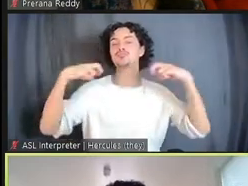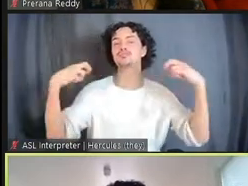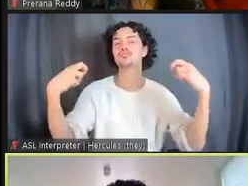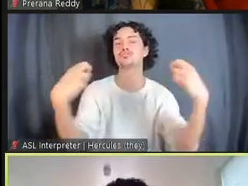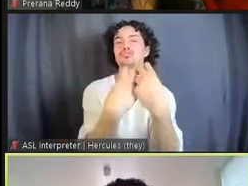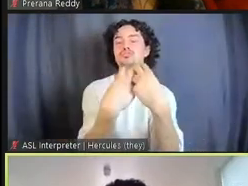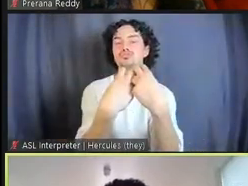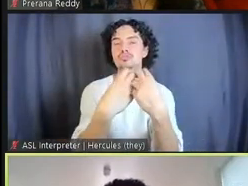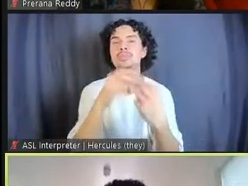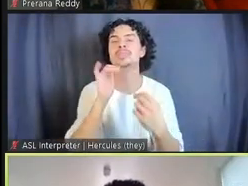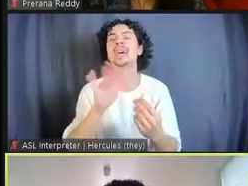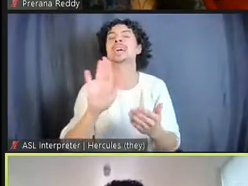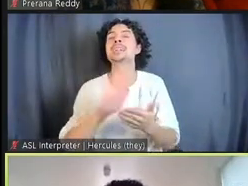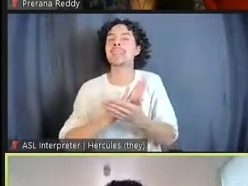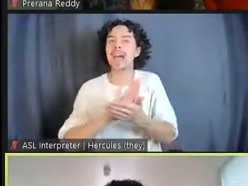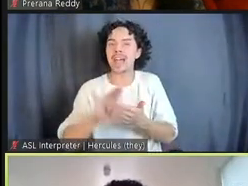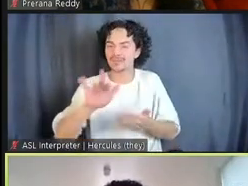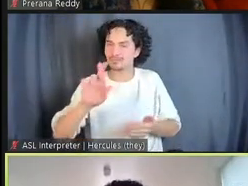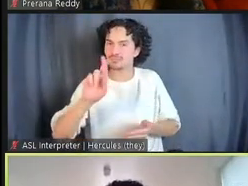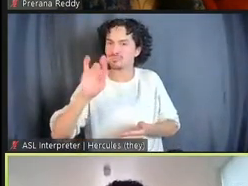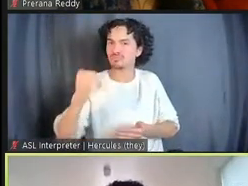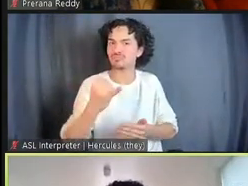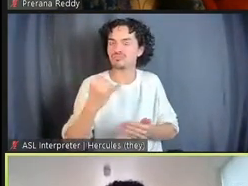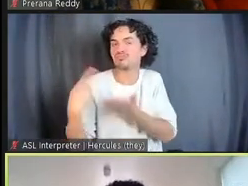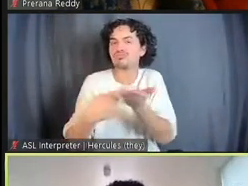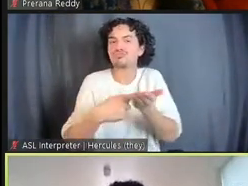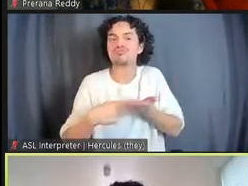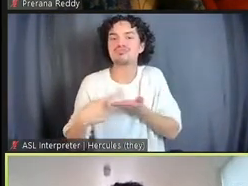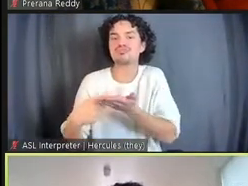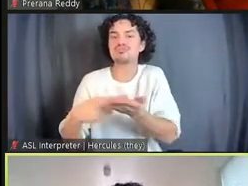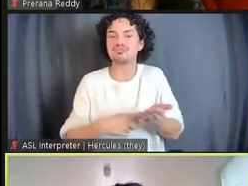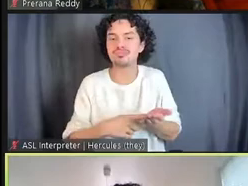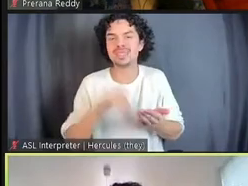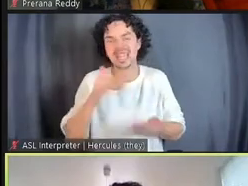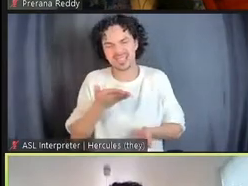So, all the things that sujatha spoke about get played out here, predominantly